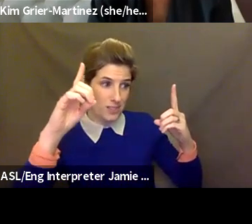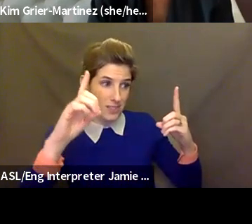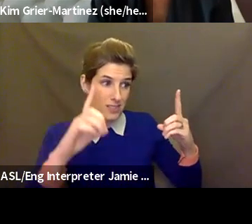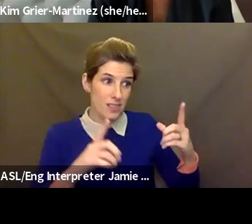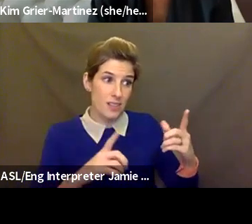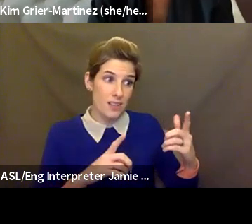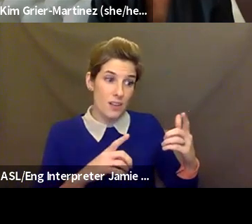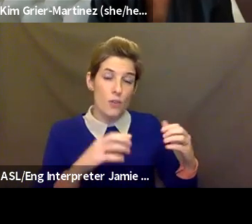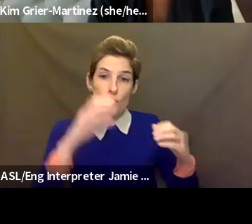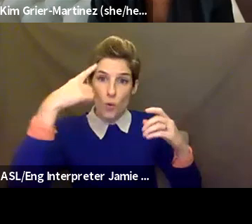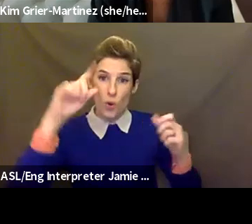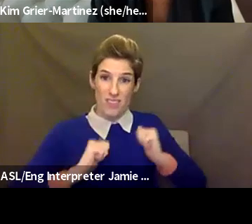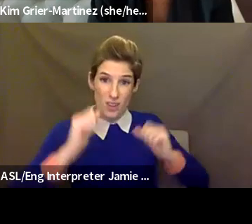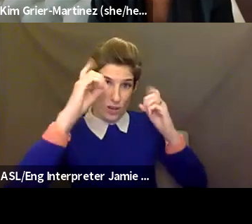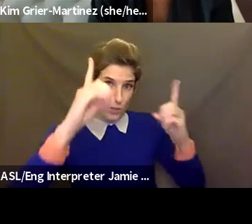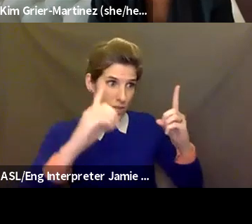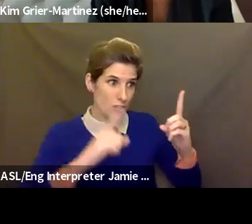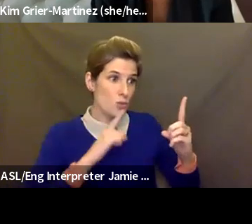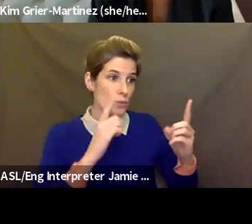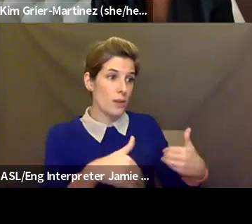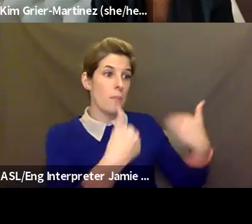course, we already know that that needs to happen in schools